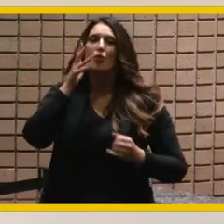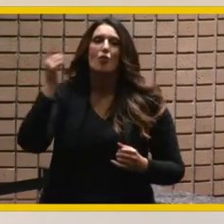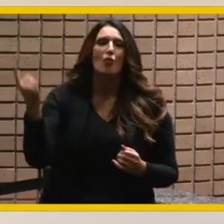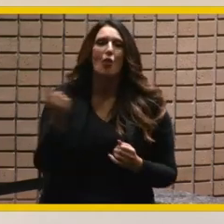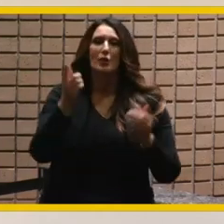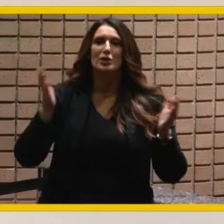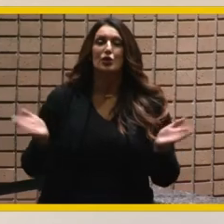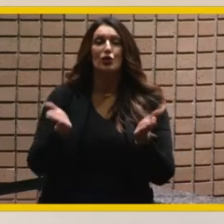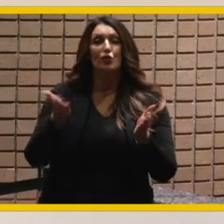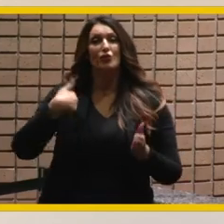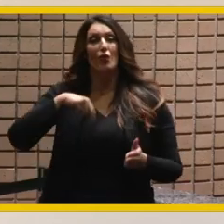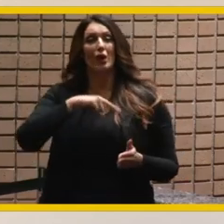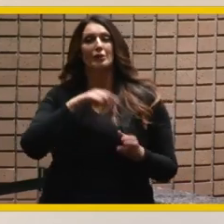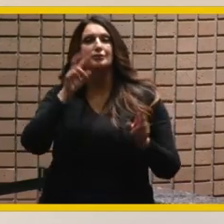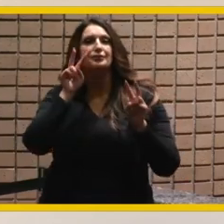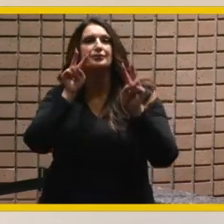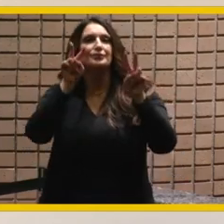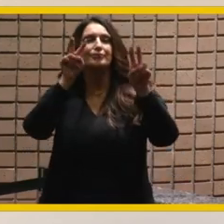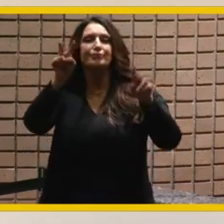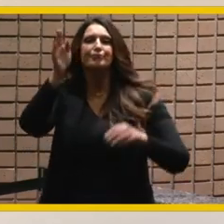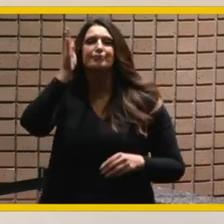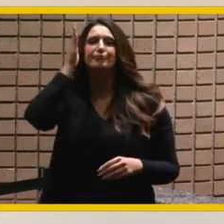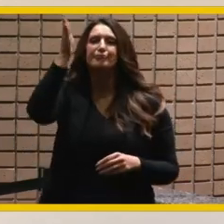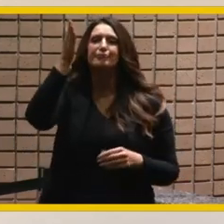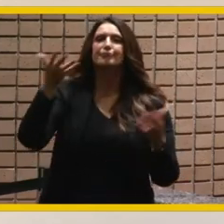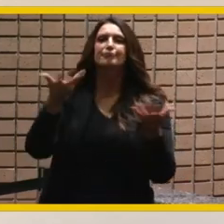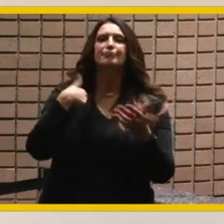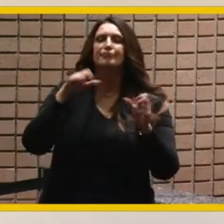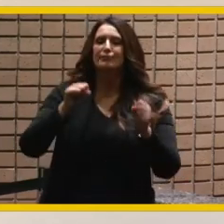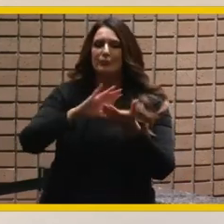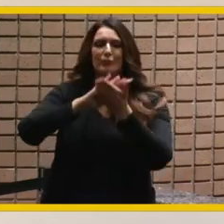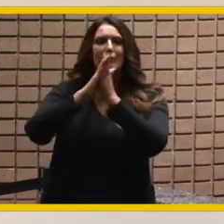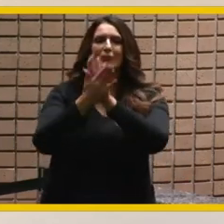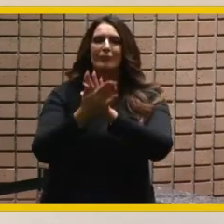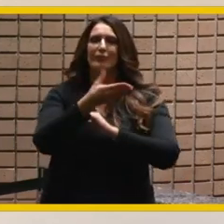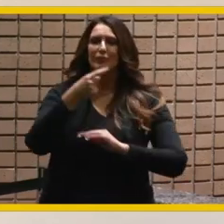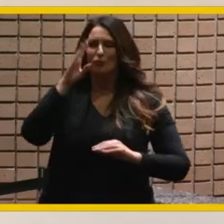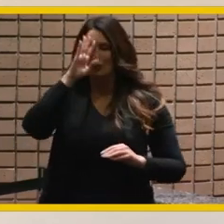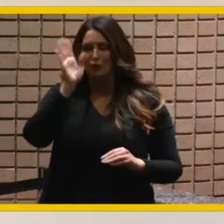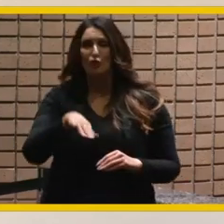us to look to the future to see what we could become and we know that riverside county is